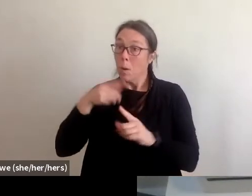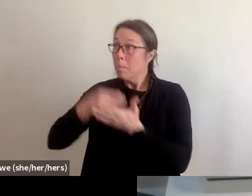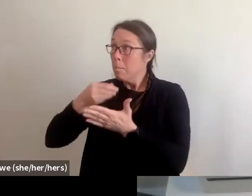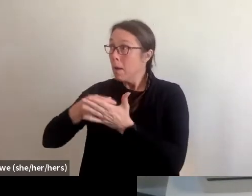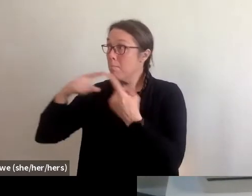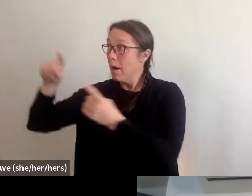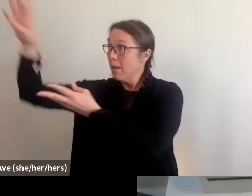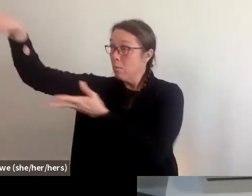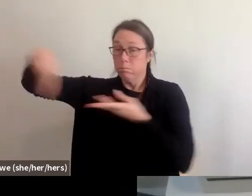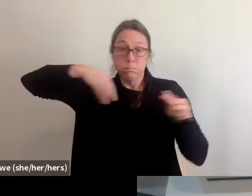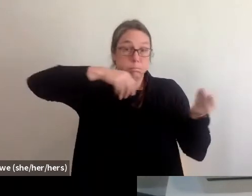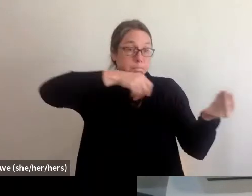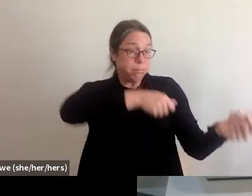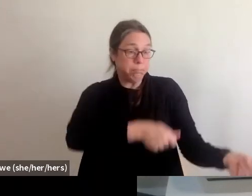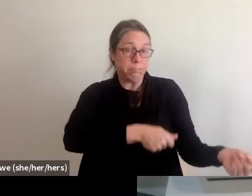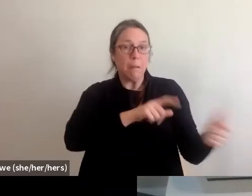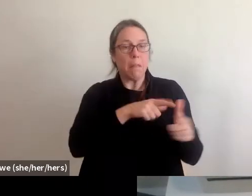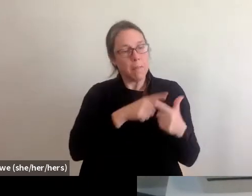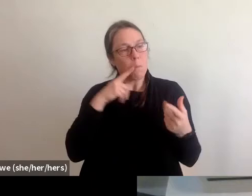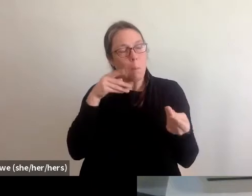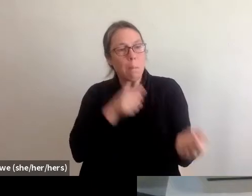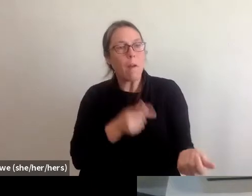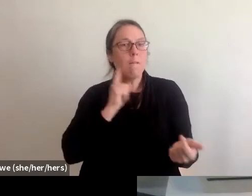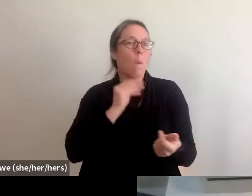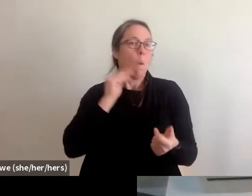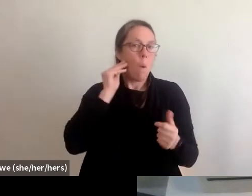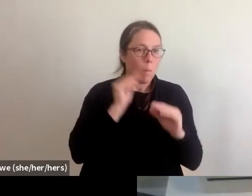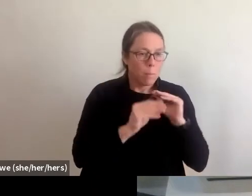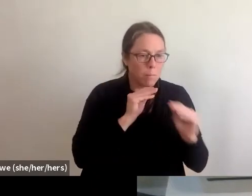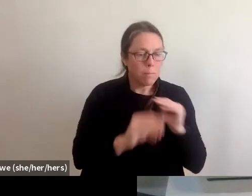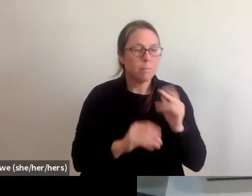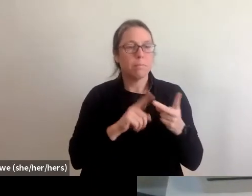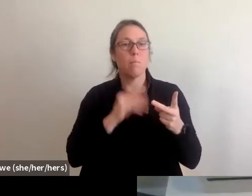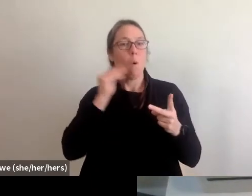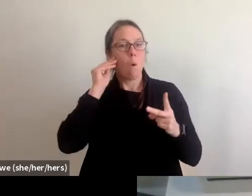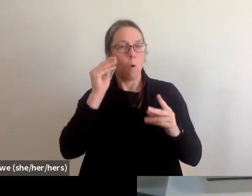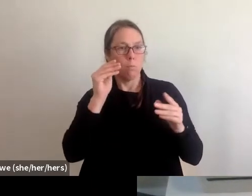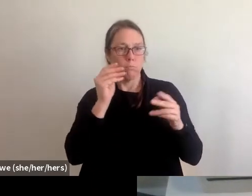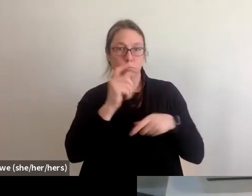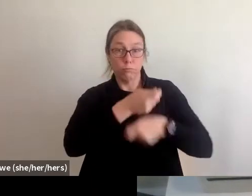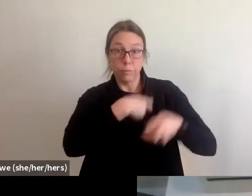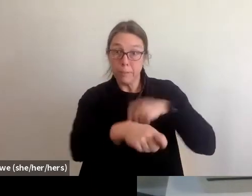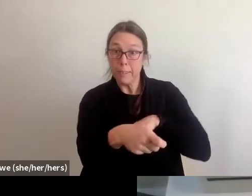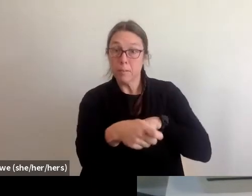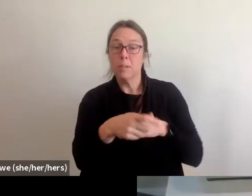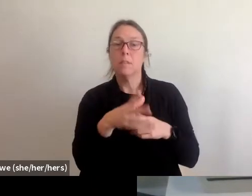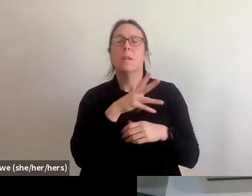that pays for things like home repairs, home replacement, and it can also, and home repairs and replacement